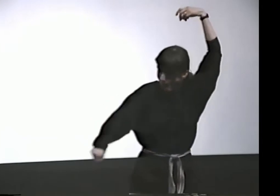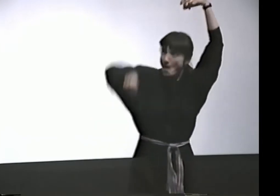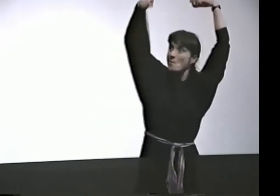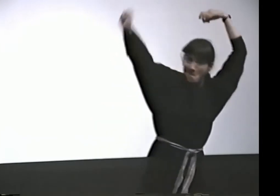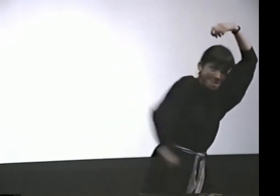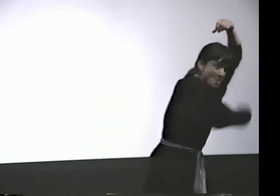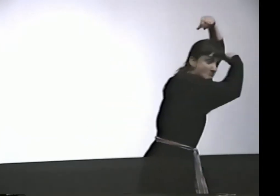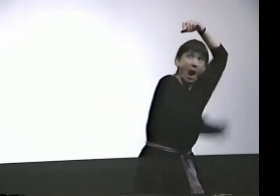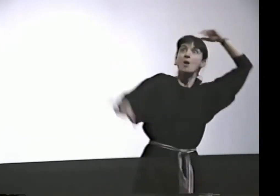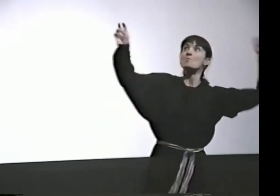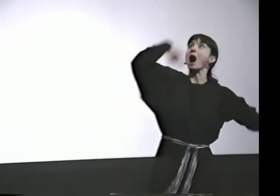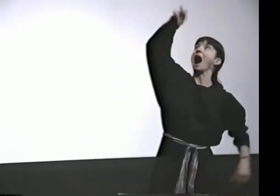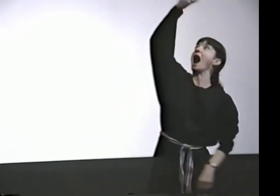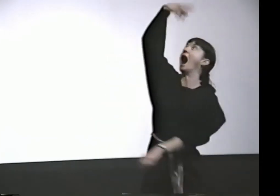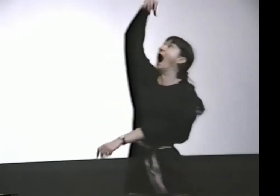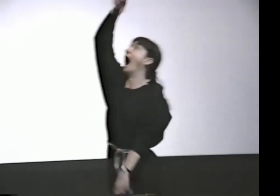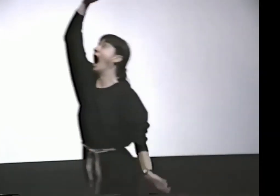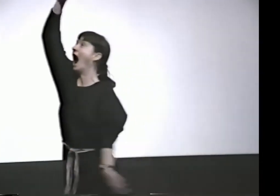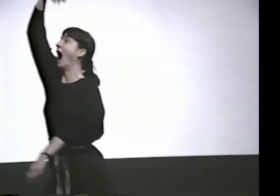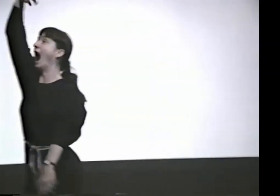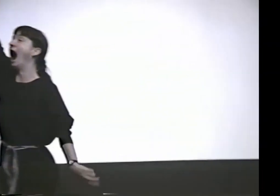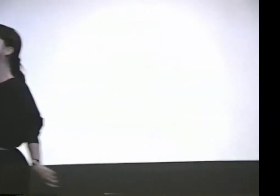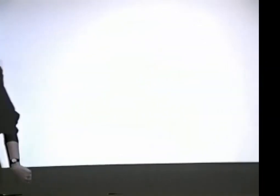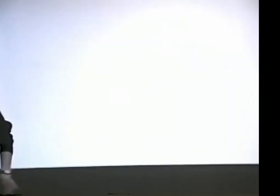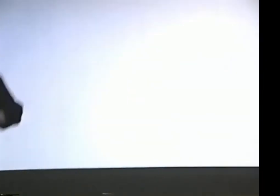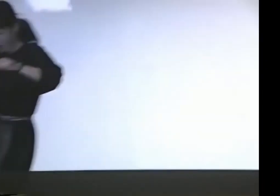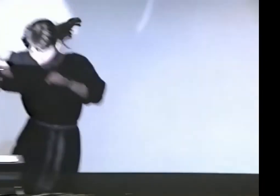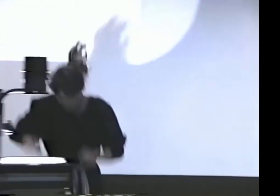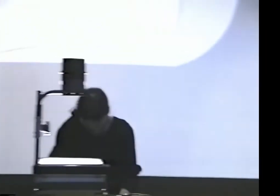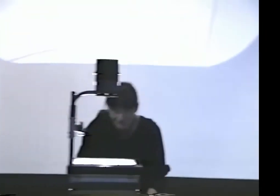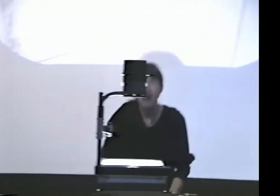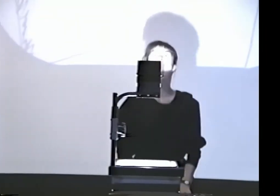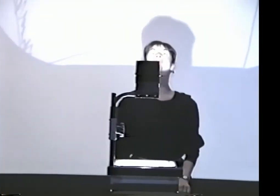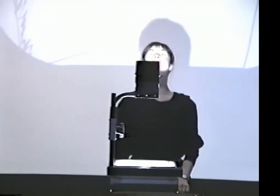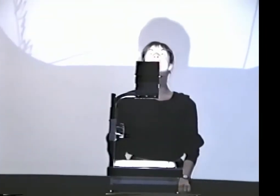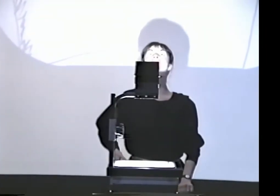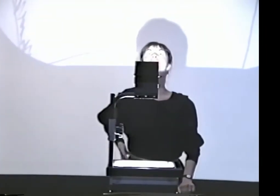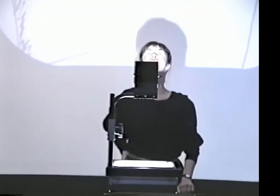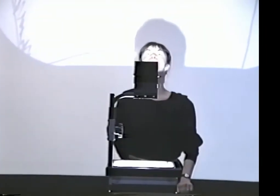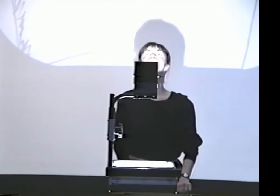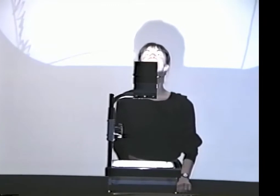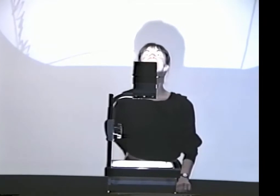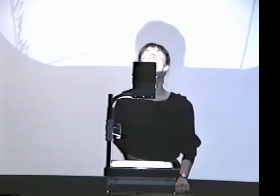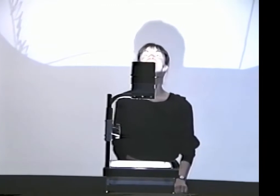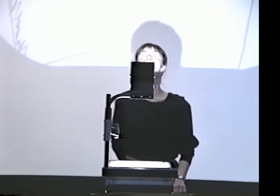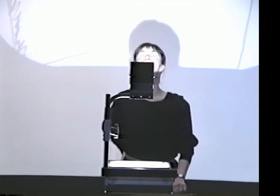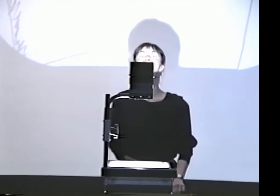AND WITH THAT, THE MONKEY TOOK HIM AND THREW HIM, AND HE WENT FLYING THROUGH THE AIR AND LANDED ON THE GROUND ON HIS BUNS,